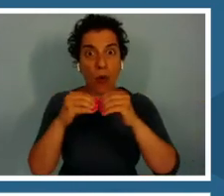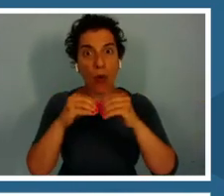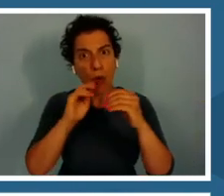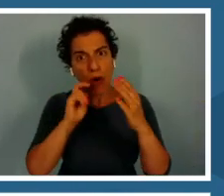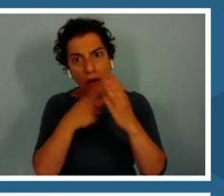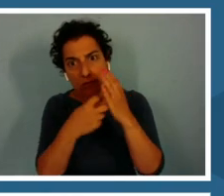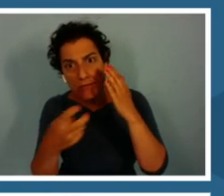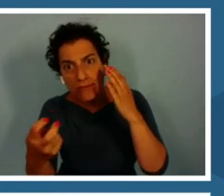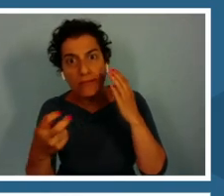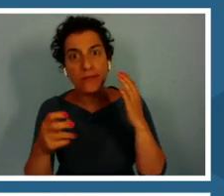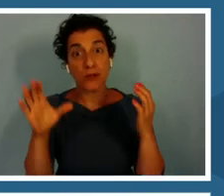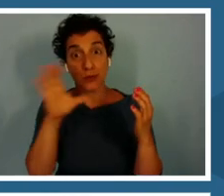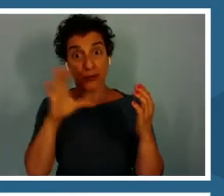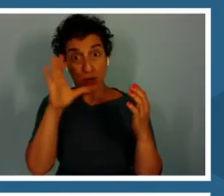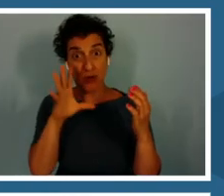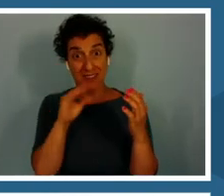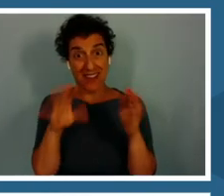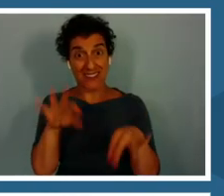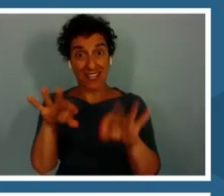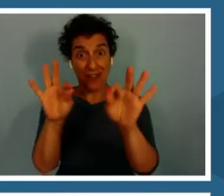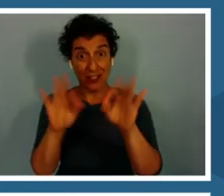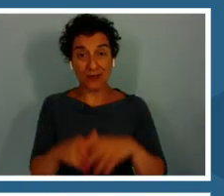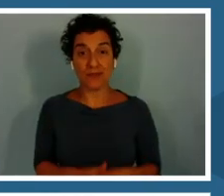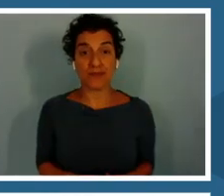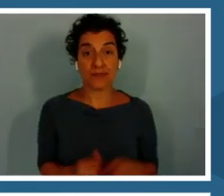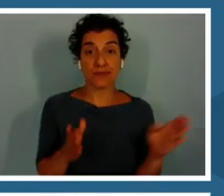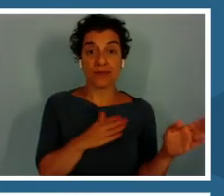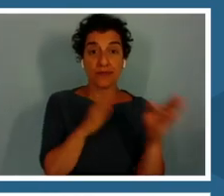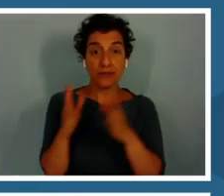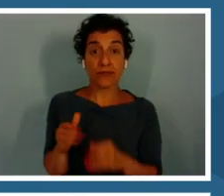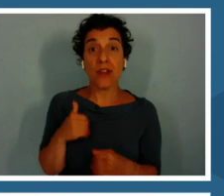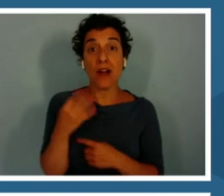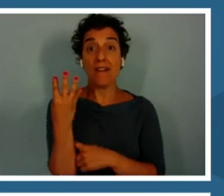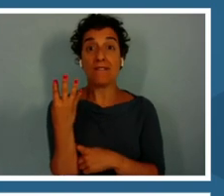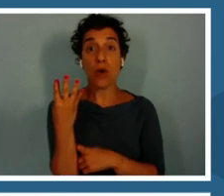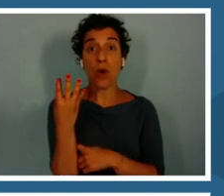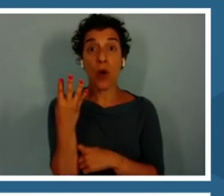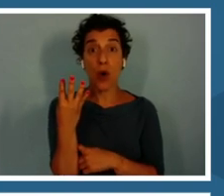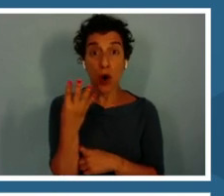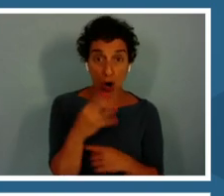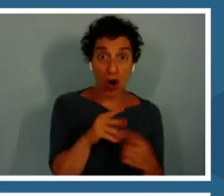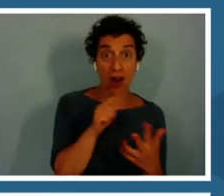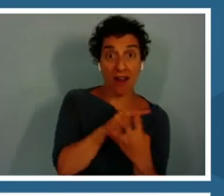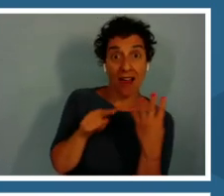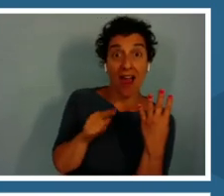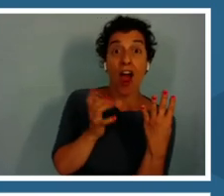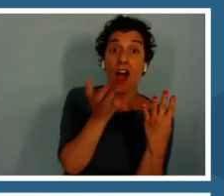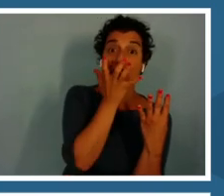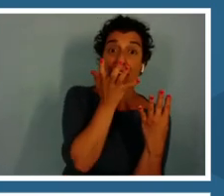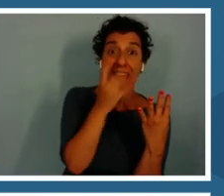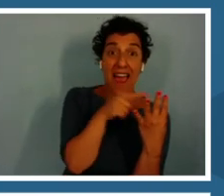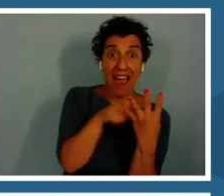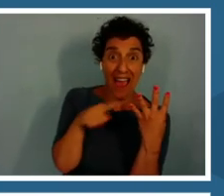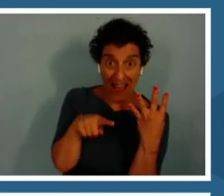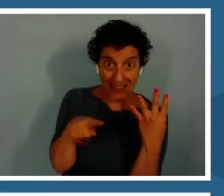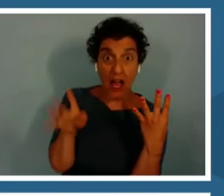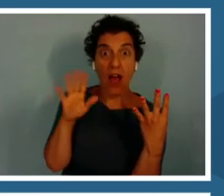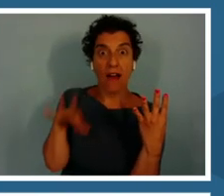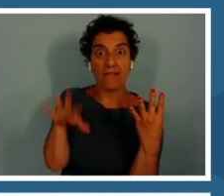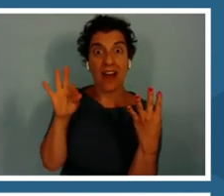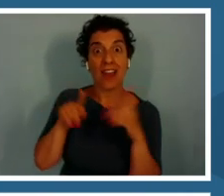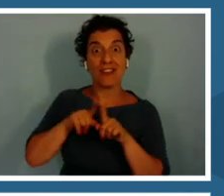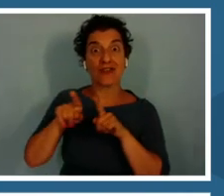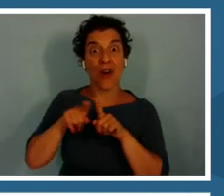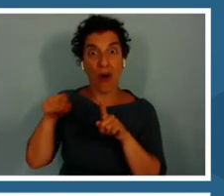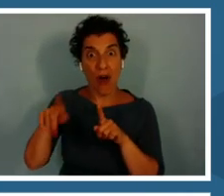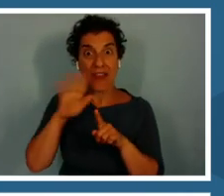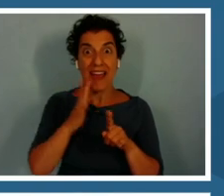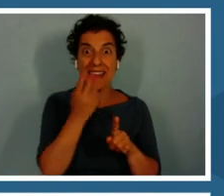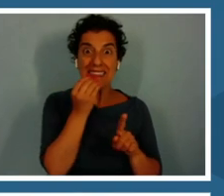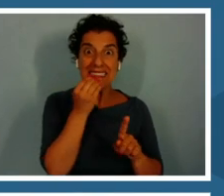For example, finding seagrass -- and finding the sea star will allow other organisms to